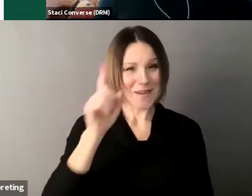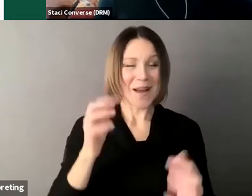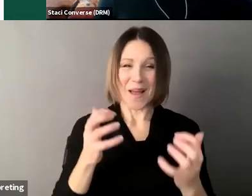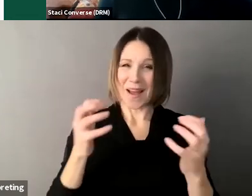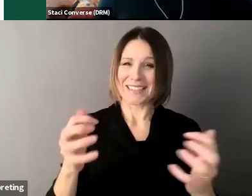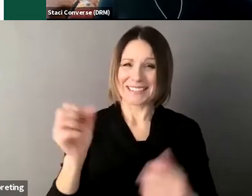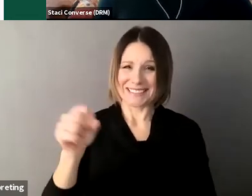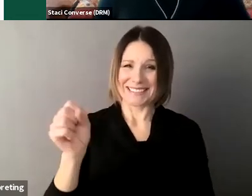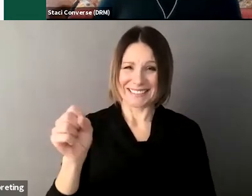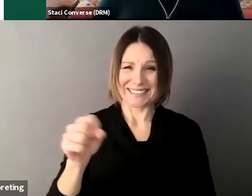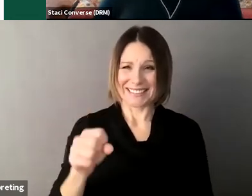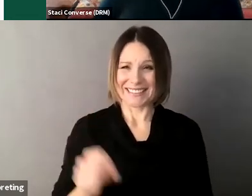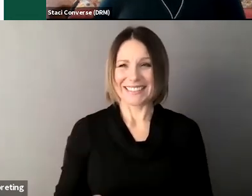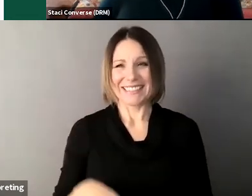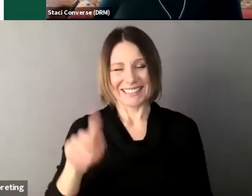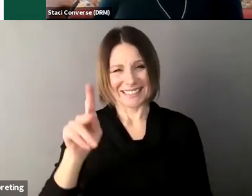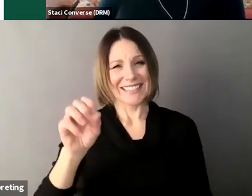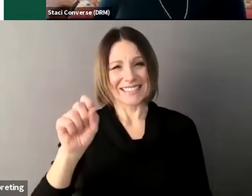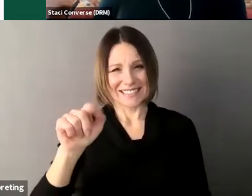that's what I was gonna say it's pretty consistent with what we've seen before